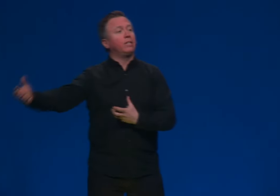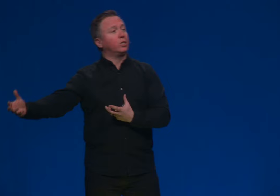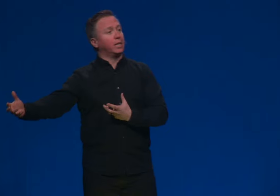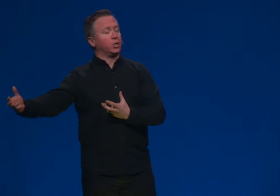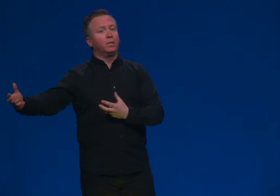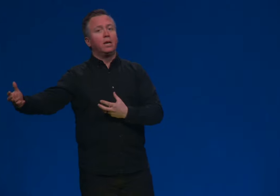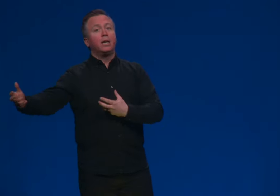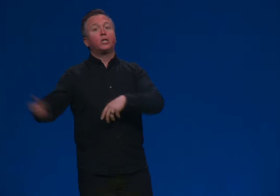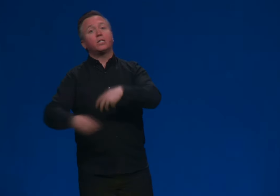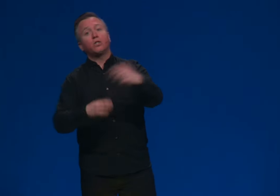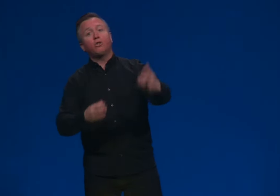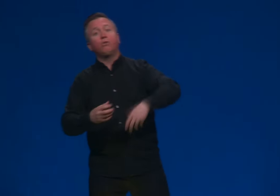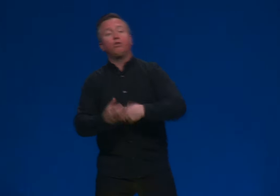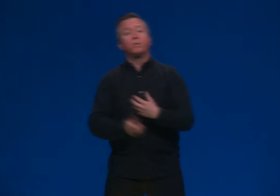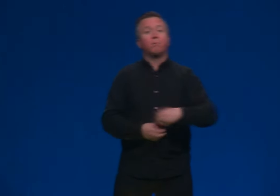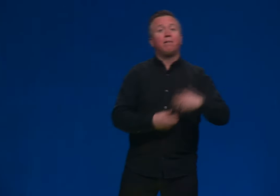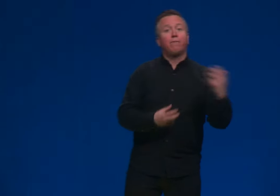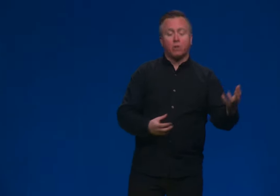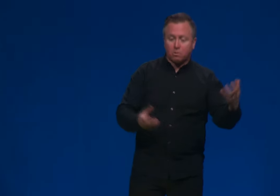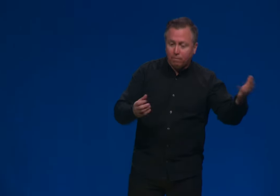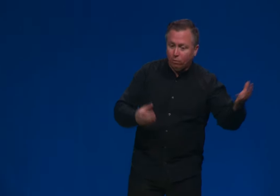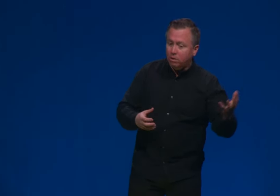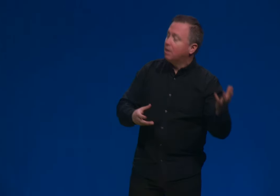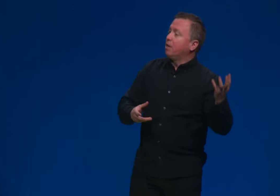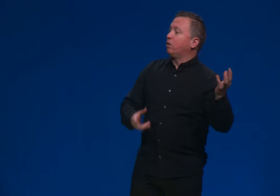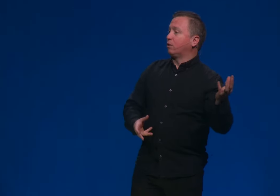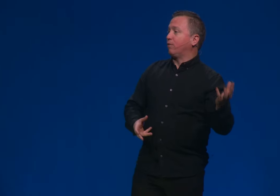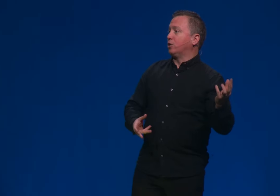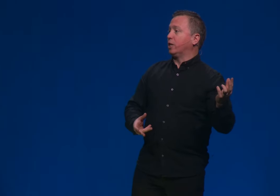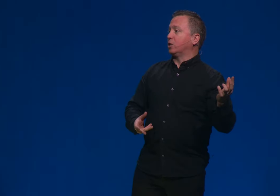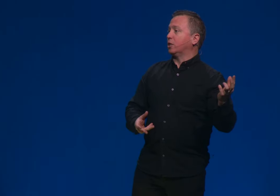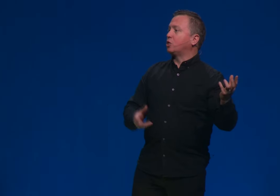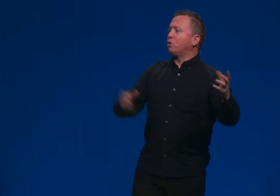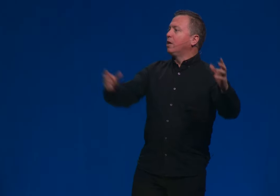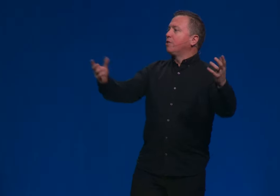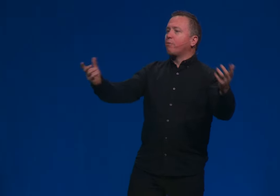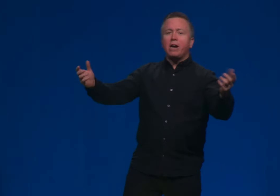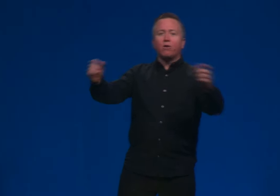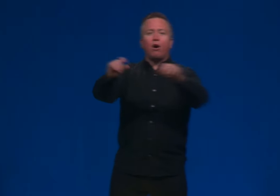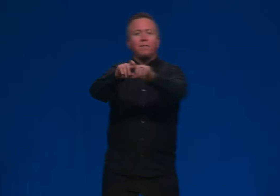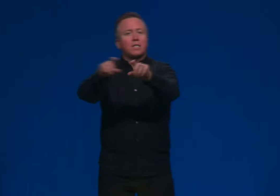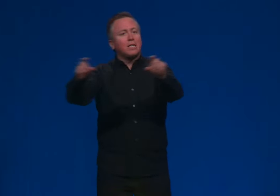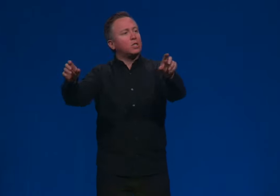vegetation and Genesis two humans are made first before Earth's vegetation. And so the writer obviously